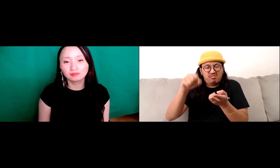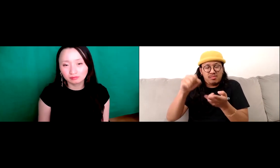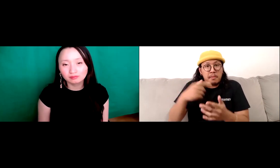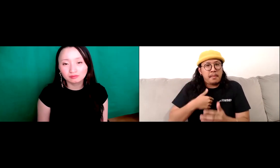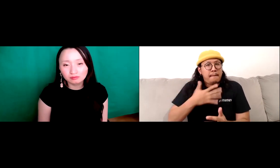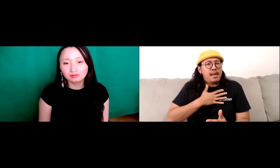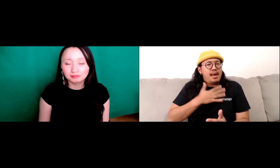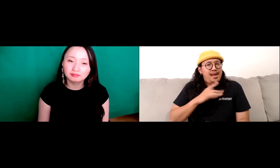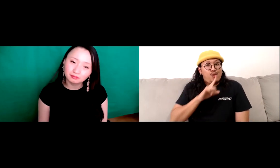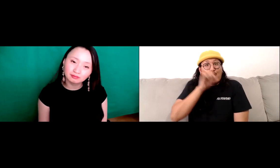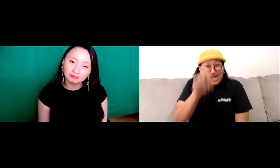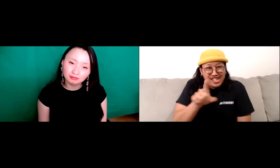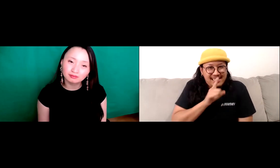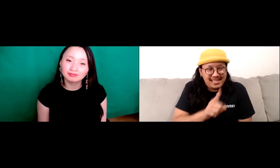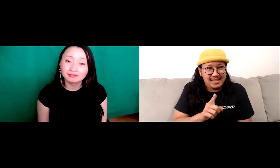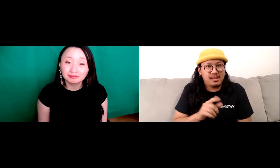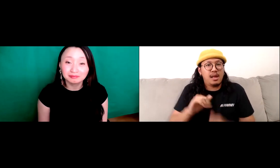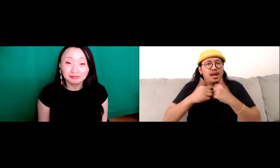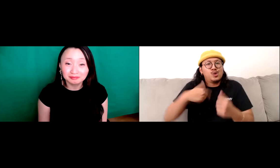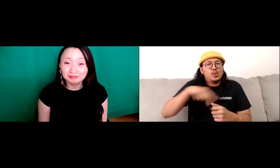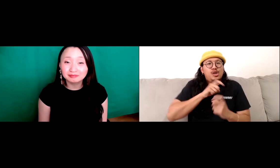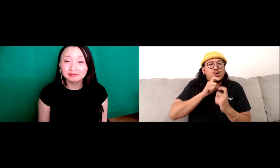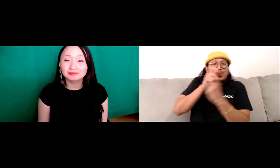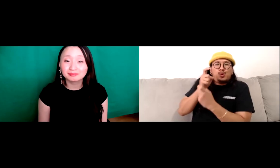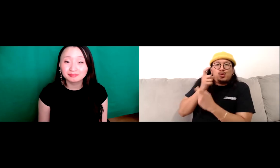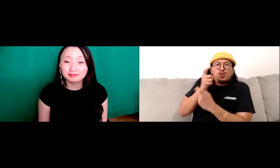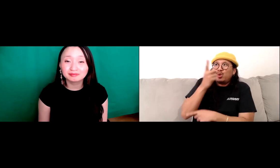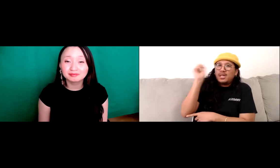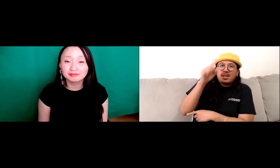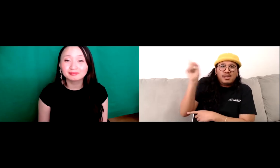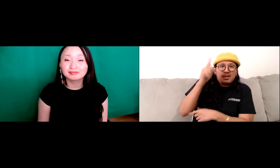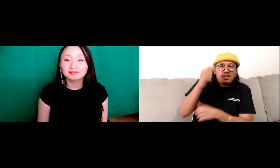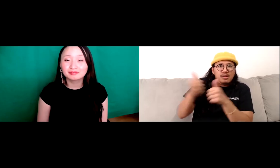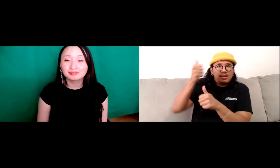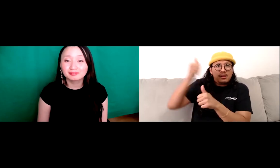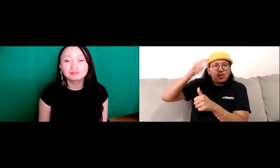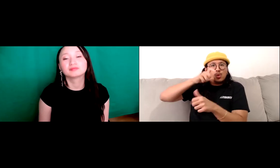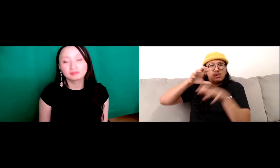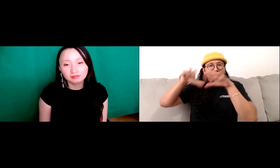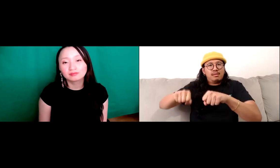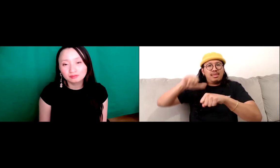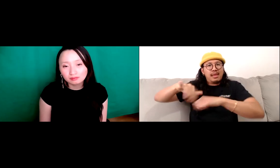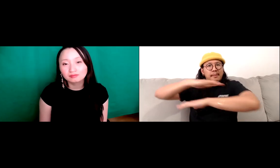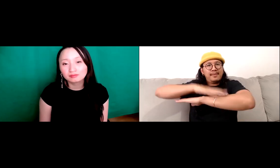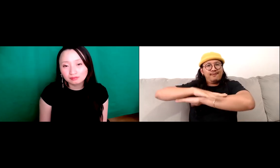it's, yeah, it's the resources, you know, my real question is how do we, you know, contribute